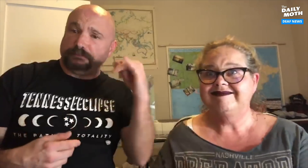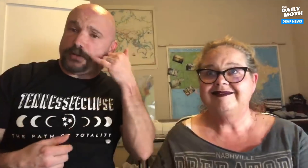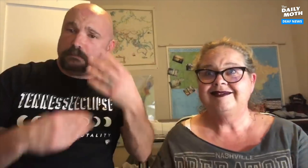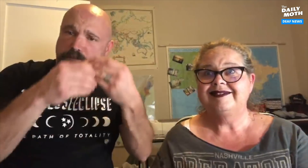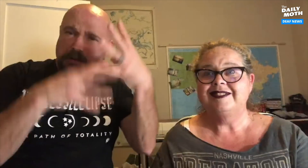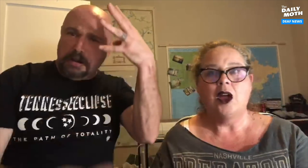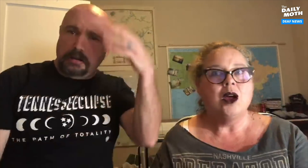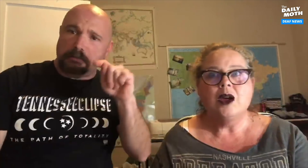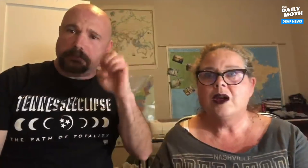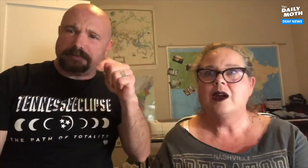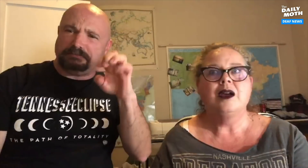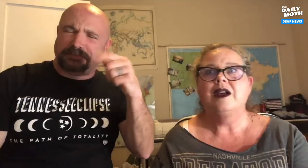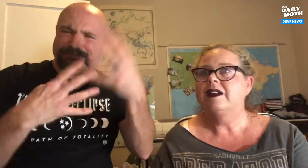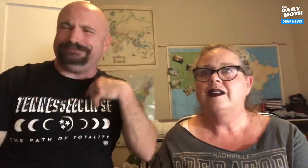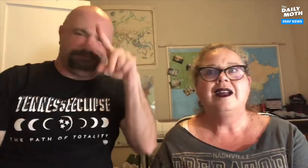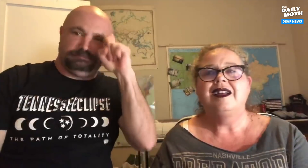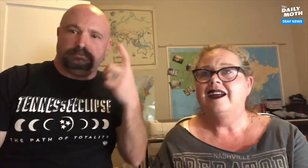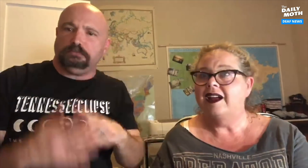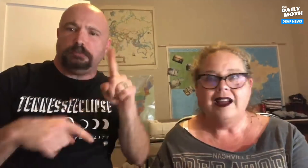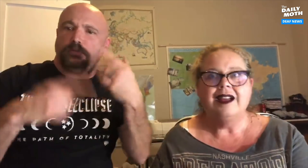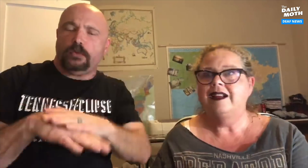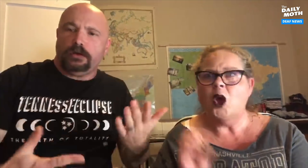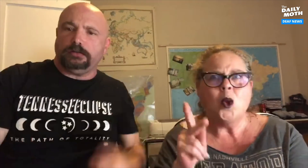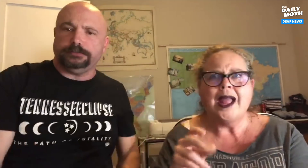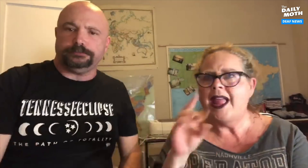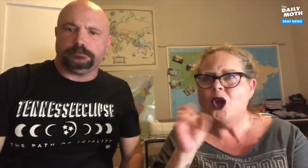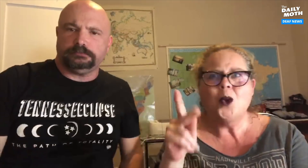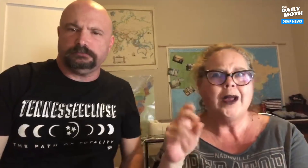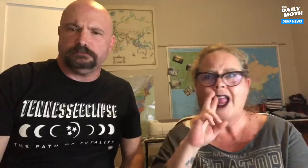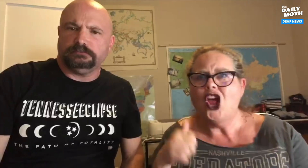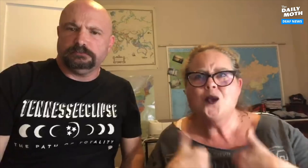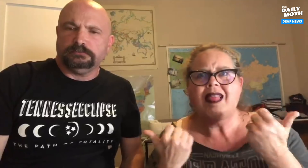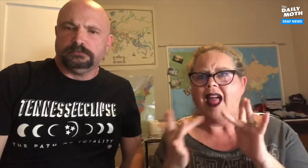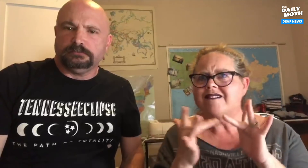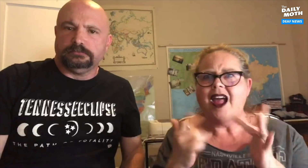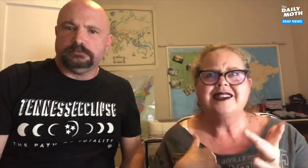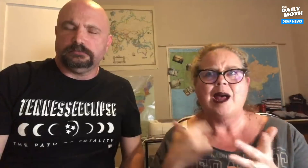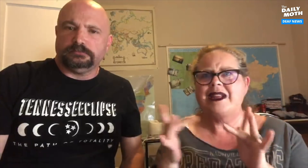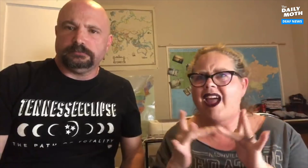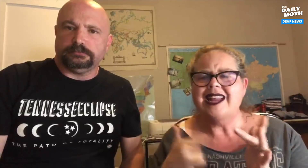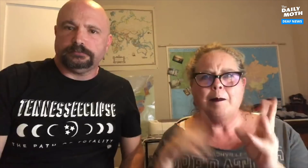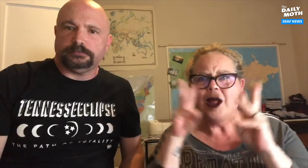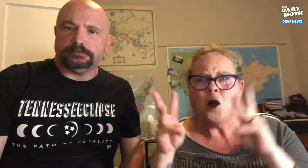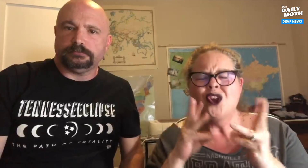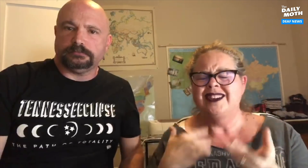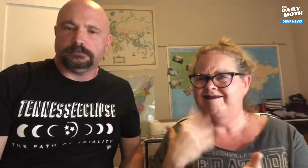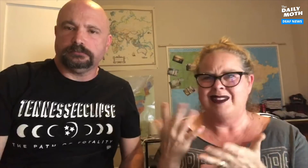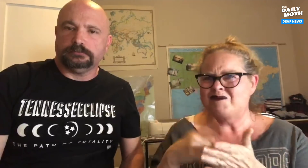Our phones were full of notifications and text messages. I didn't understand what was going on. "Are you okay?" "Are you alive?" "Contact me!" They were so worried.